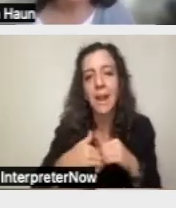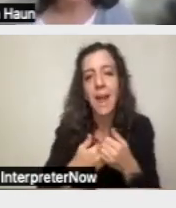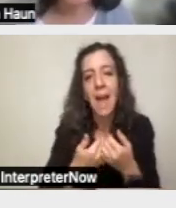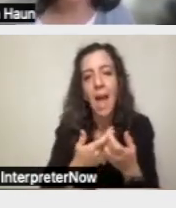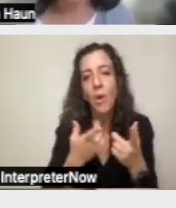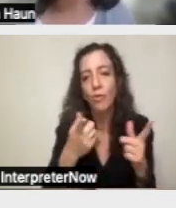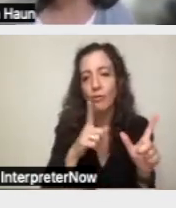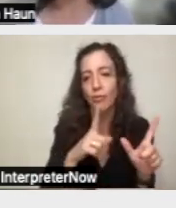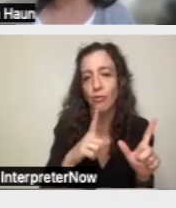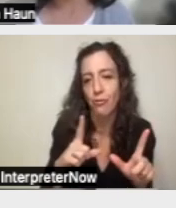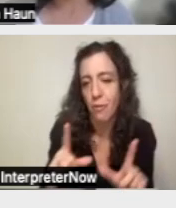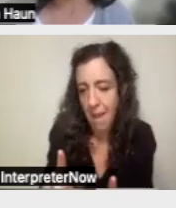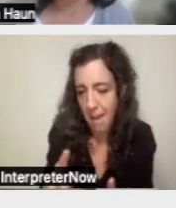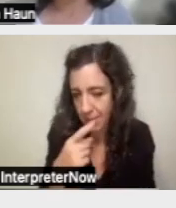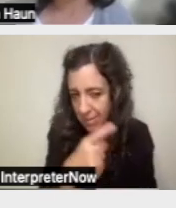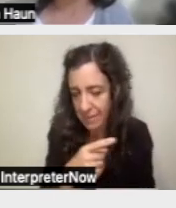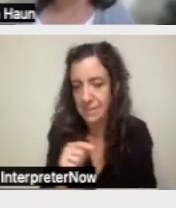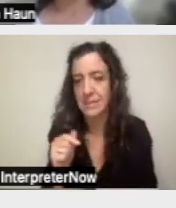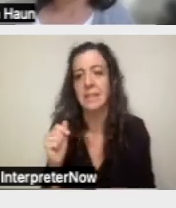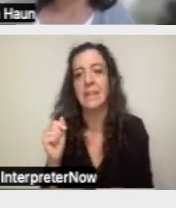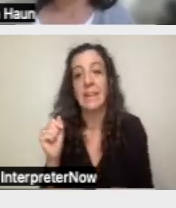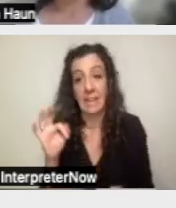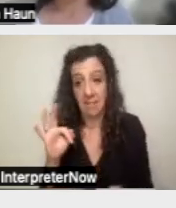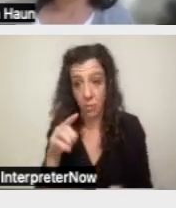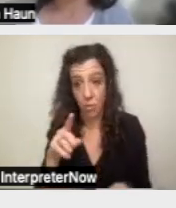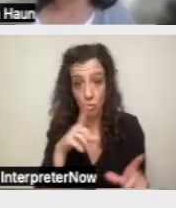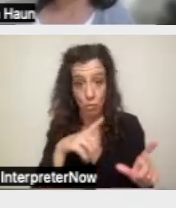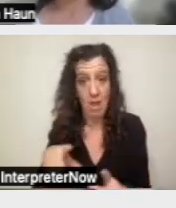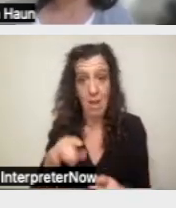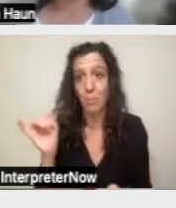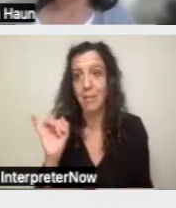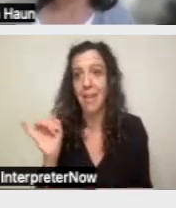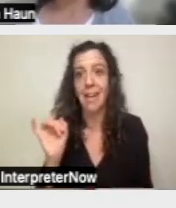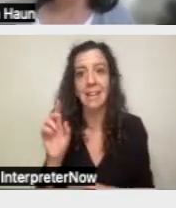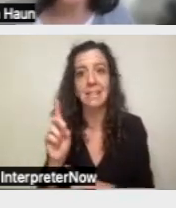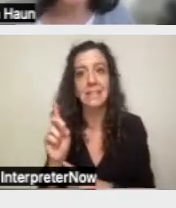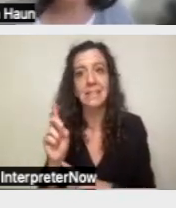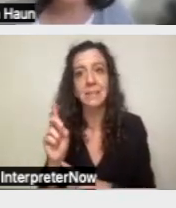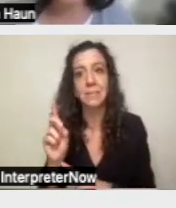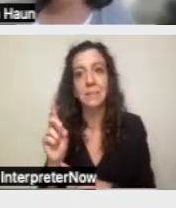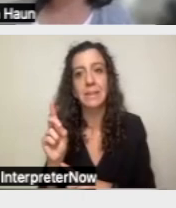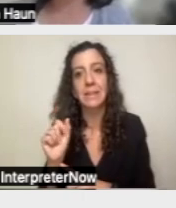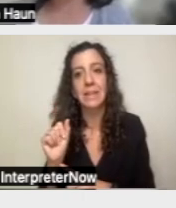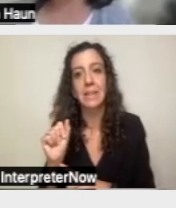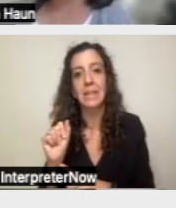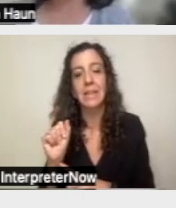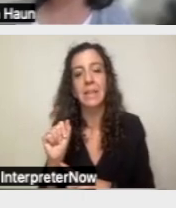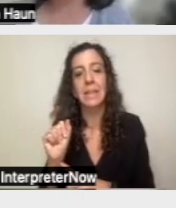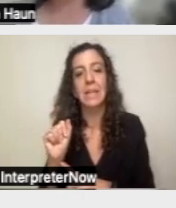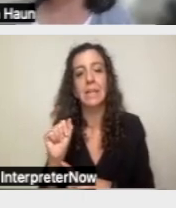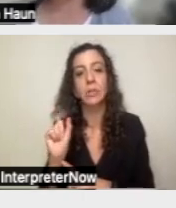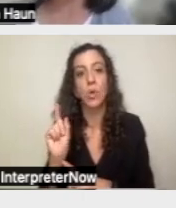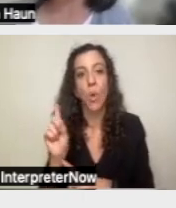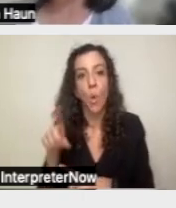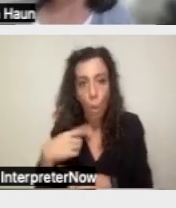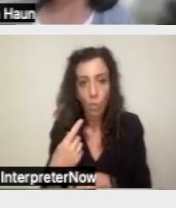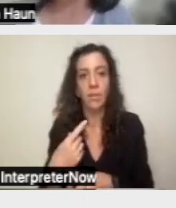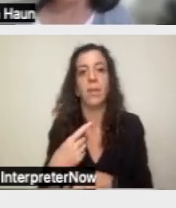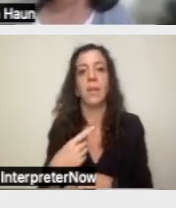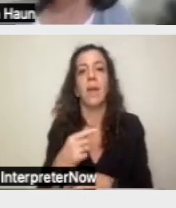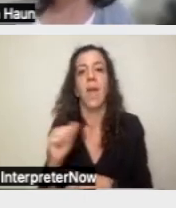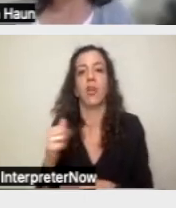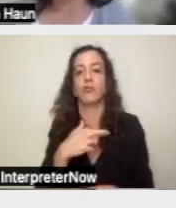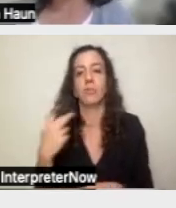I think that if it's framed as the disability only presenting a risk to others, that that